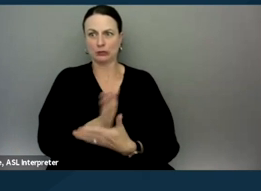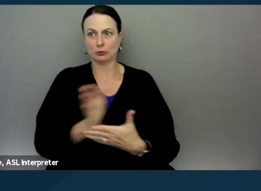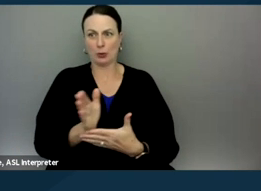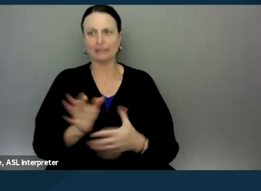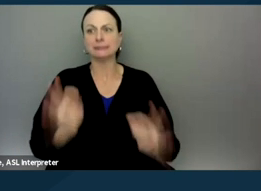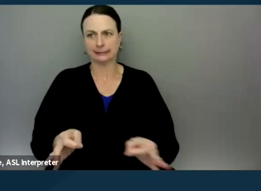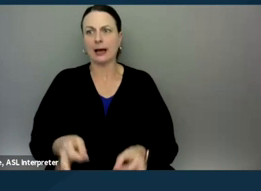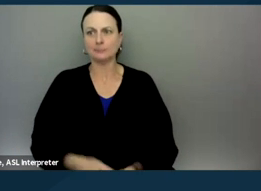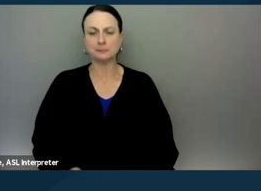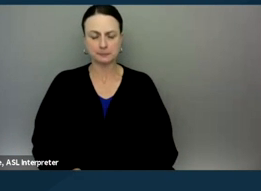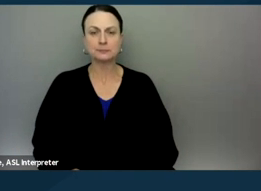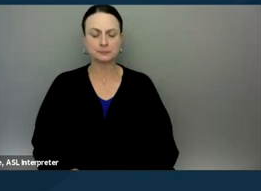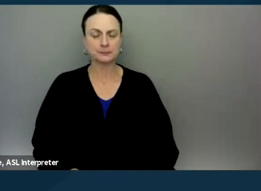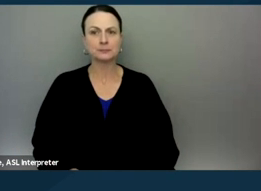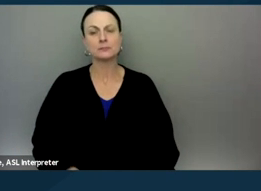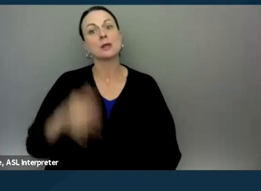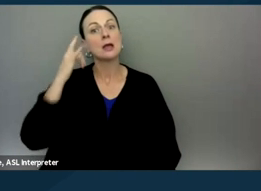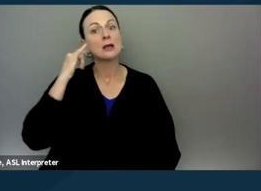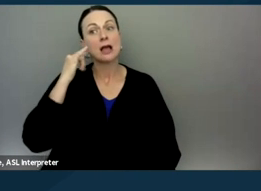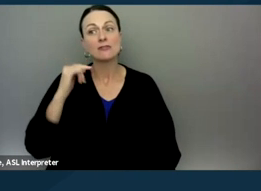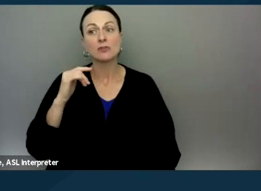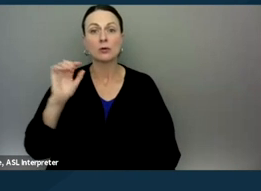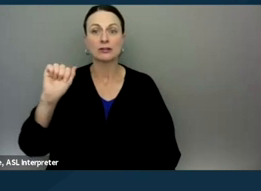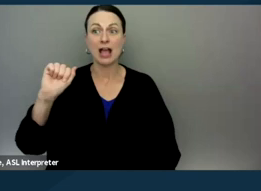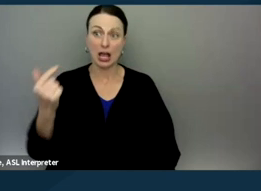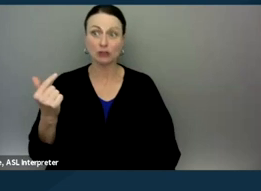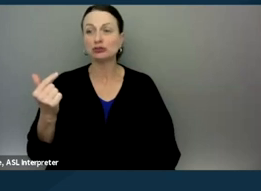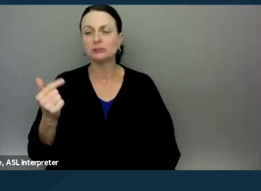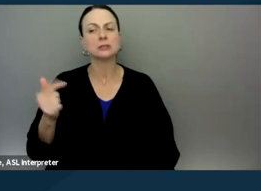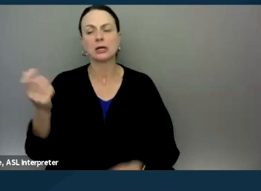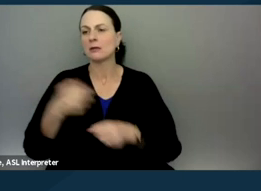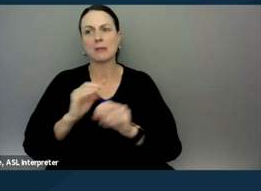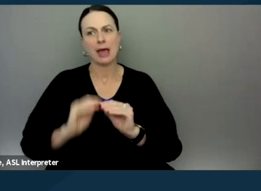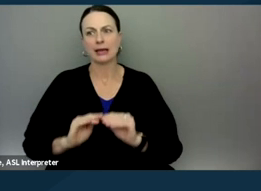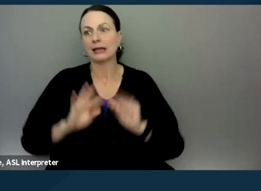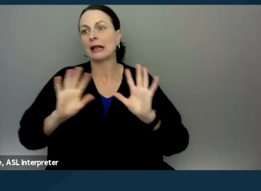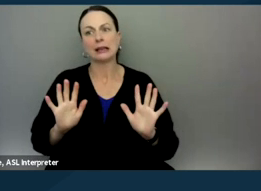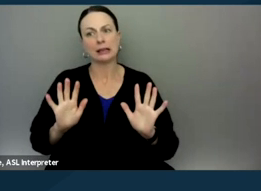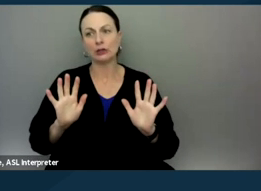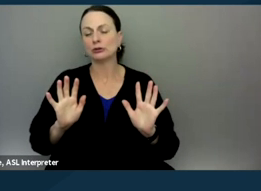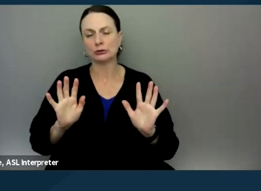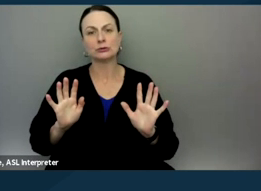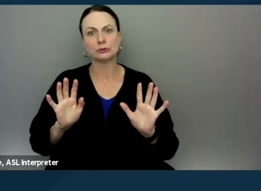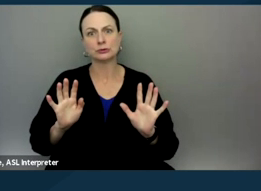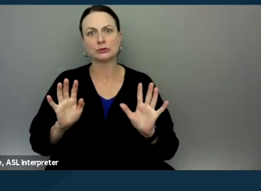And the California Attorney General has actually made clear that the,